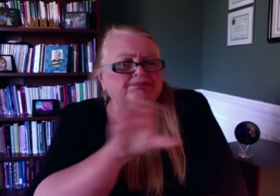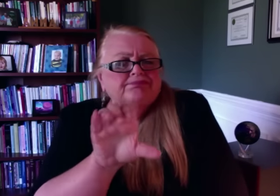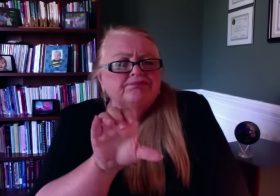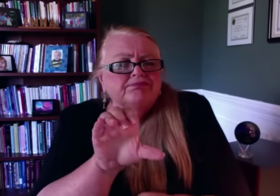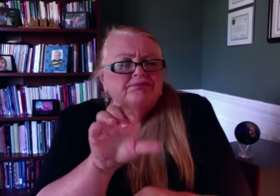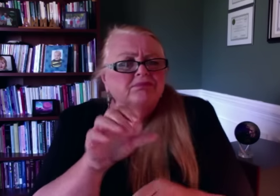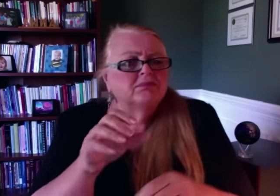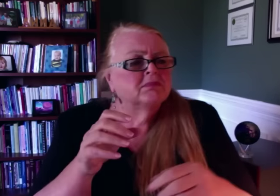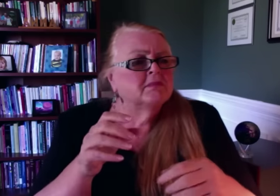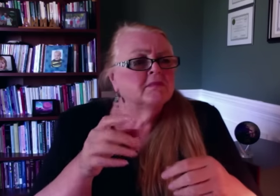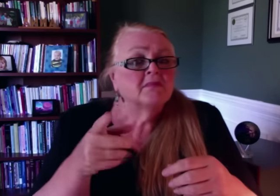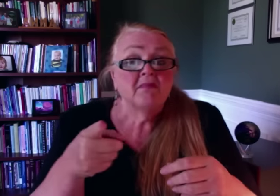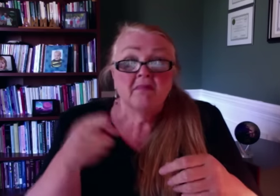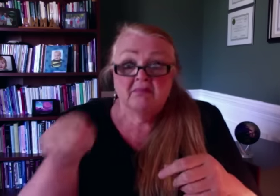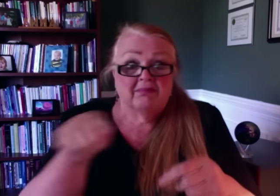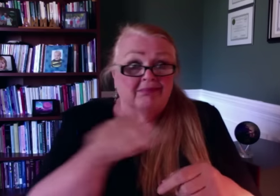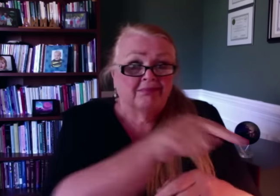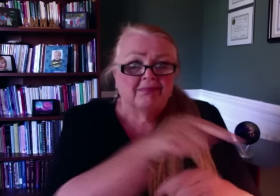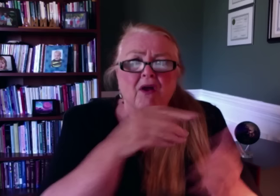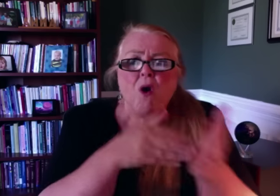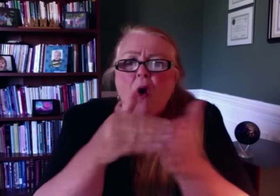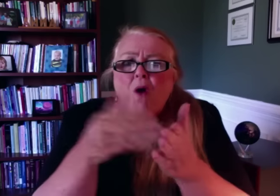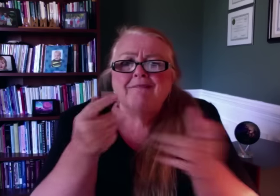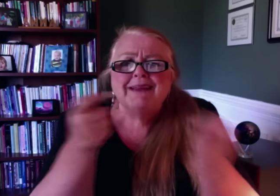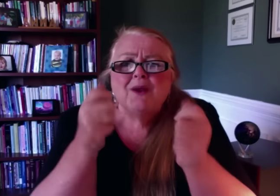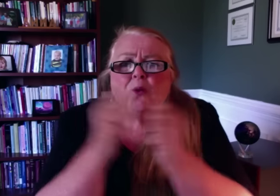sufficiently empowered to make decisions.